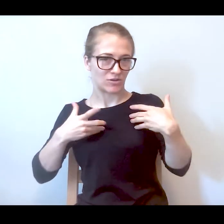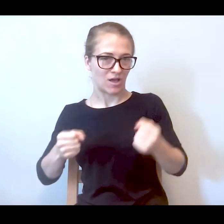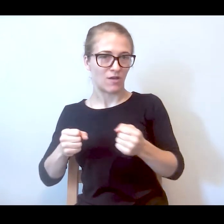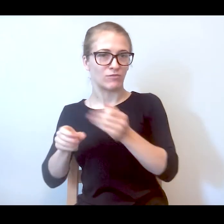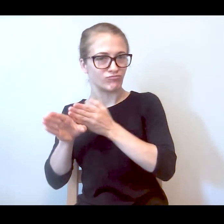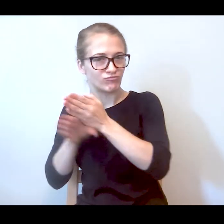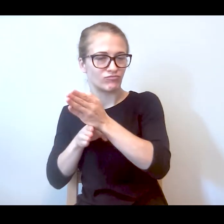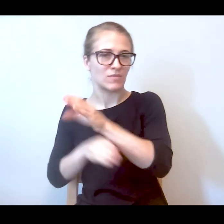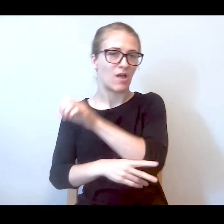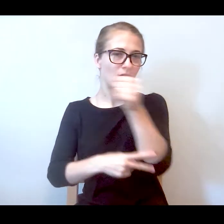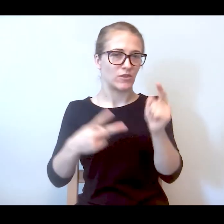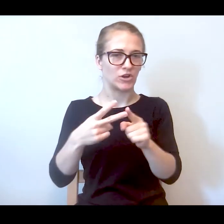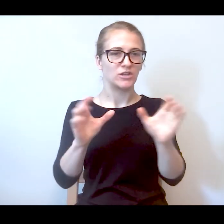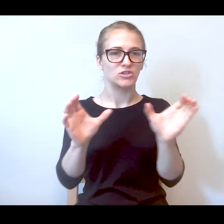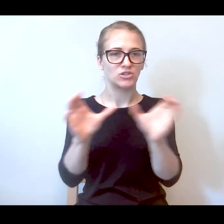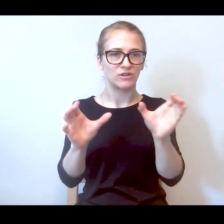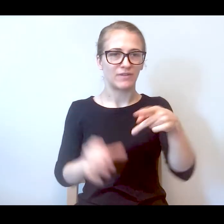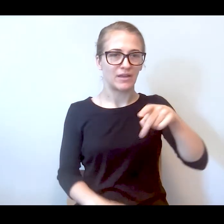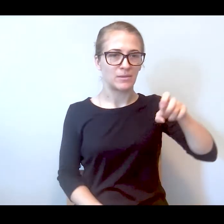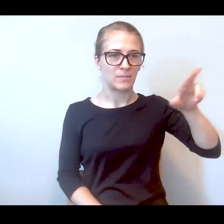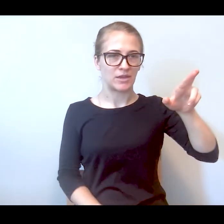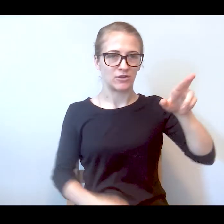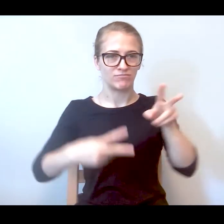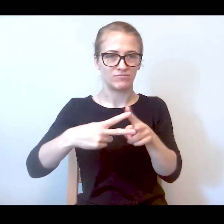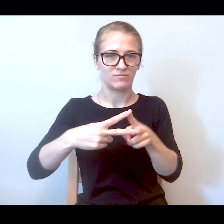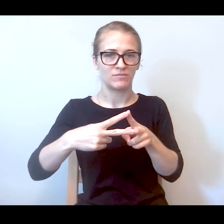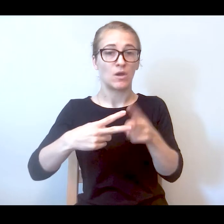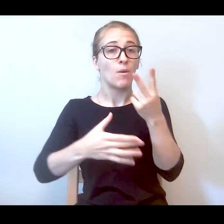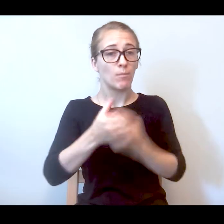certified peer, and they would respond to crisis calls.